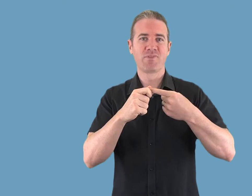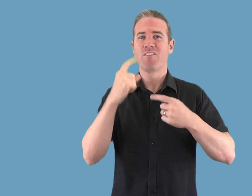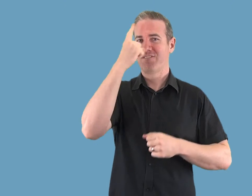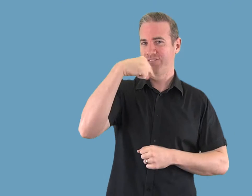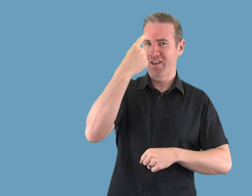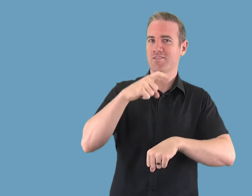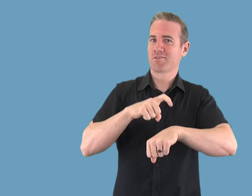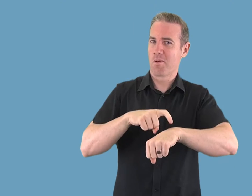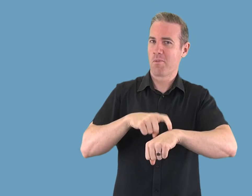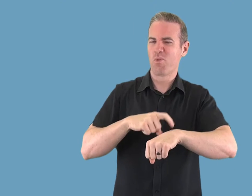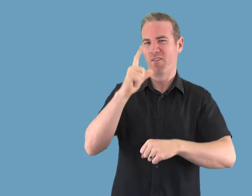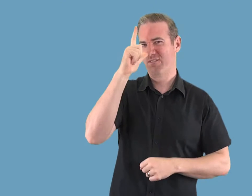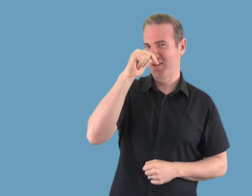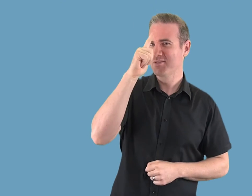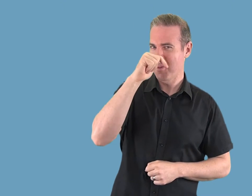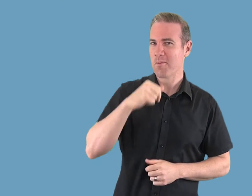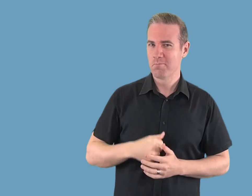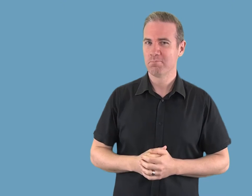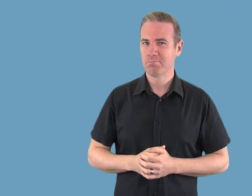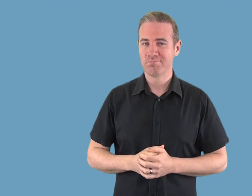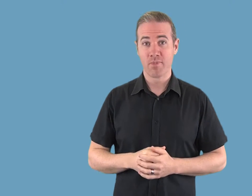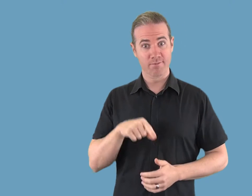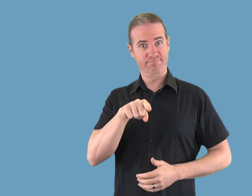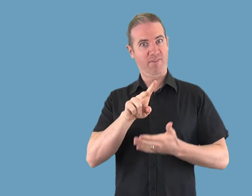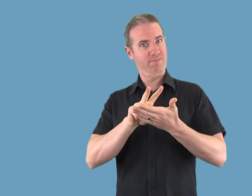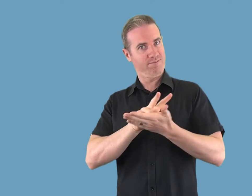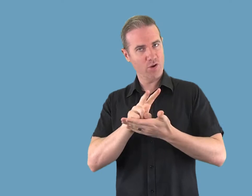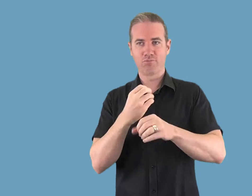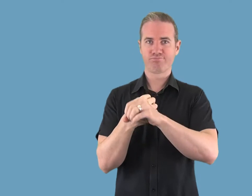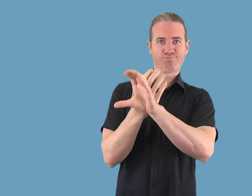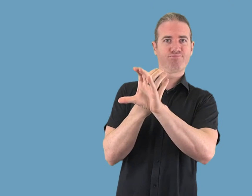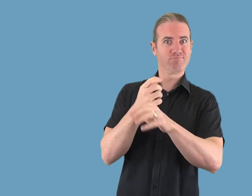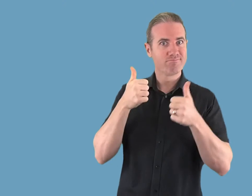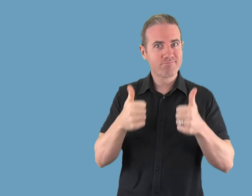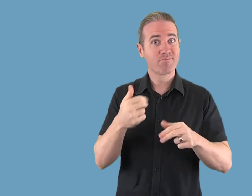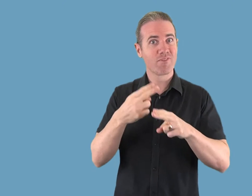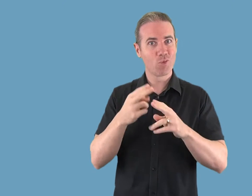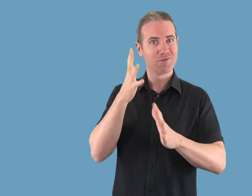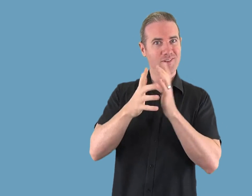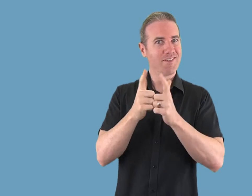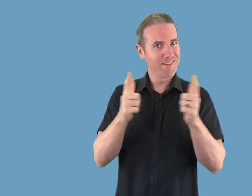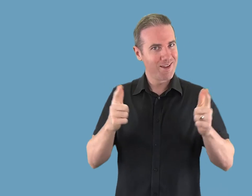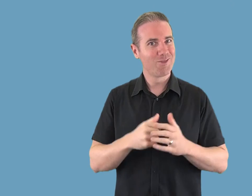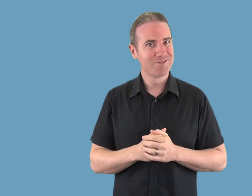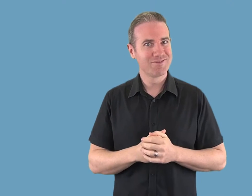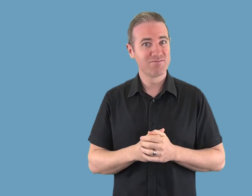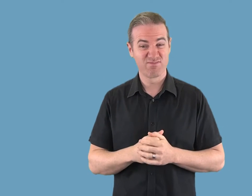* FaceTime FaceTime is the video call feature in iOS.